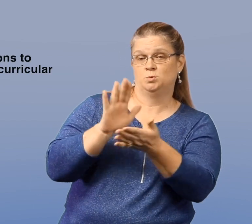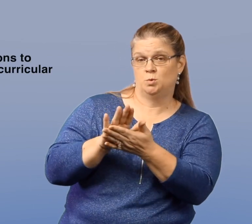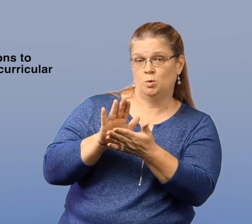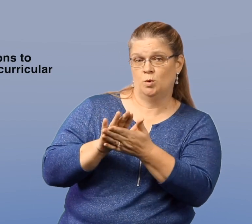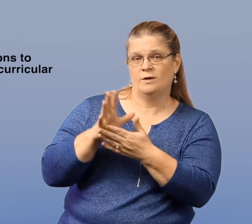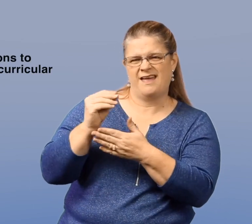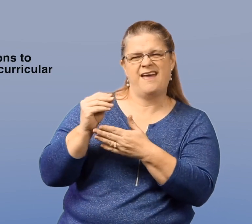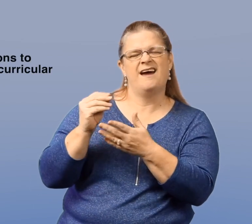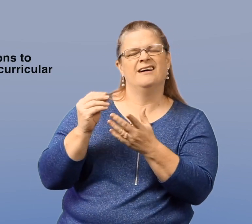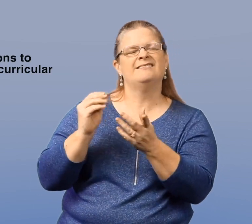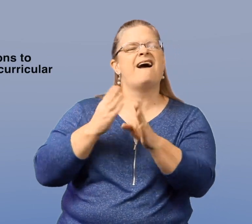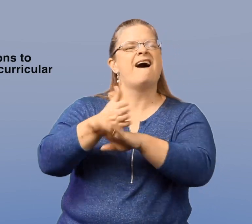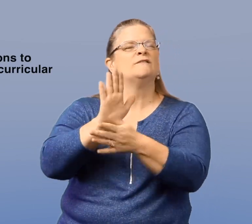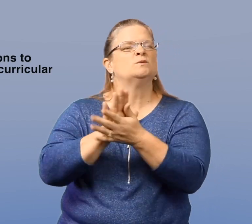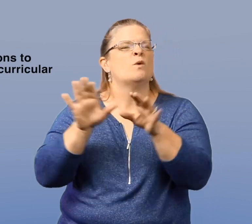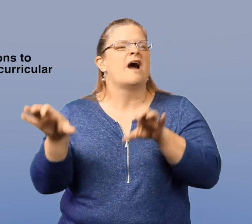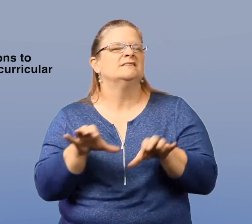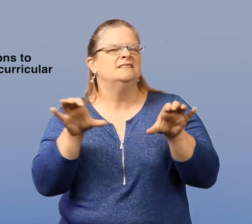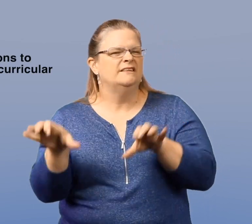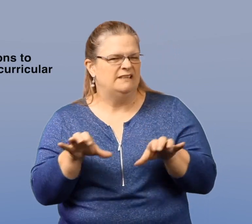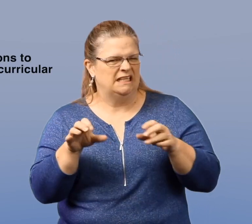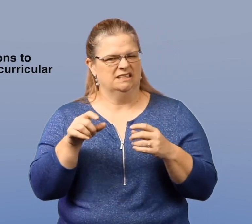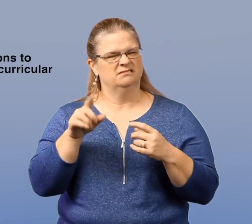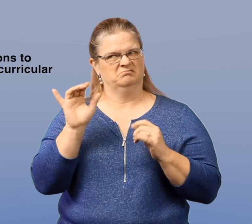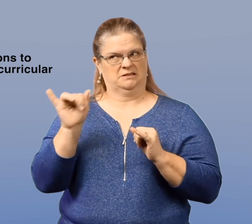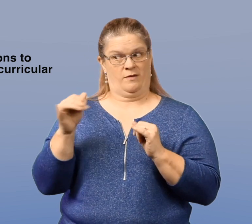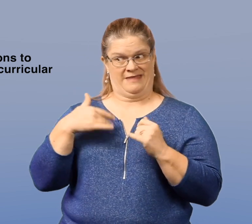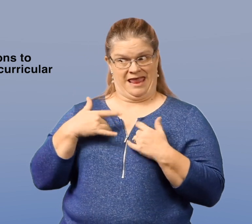also connection to school and extracurricular activities.